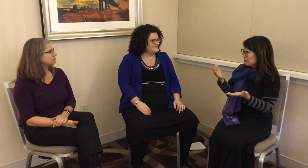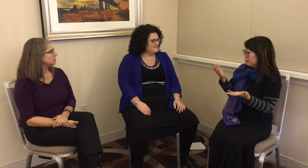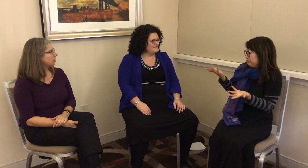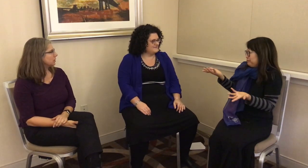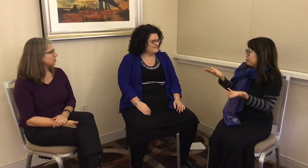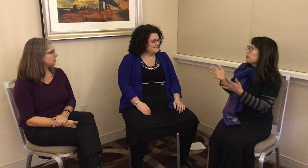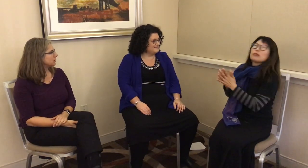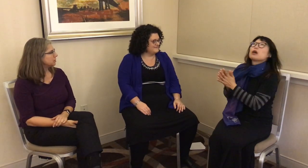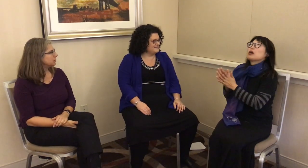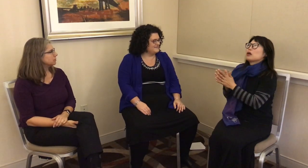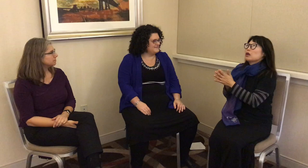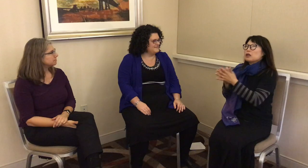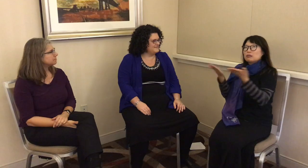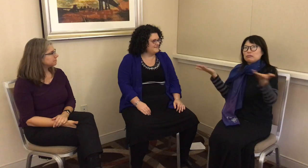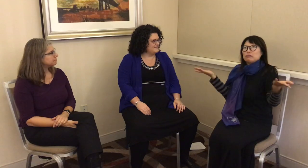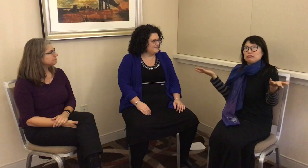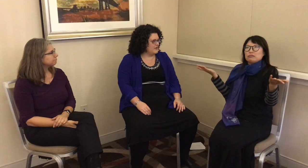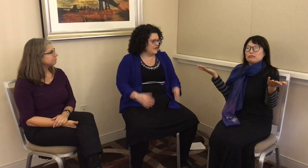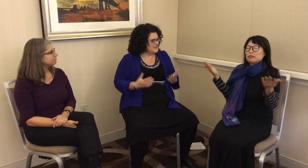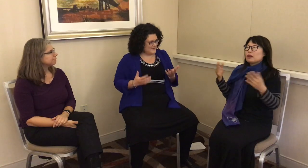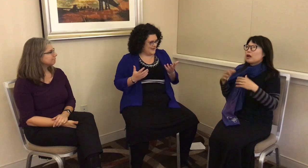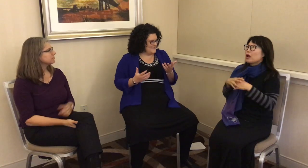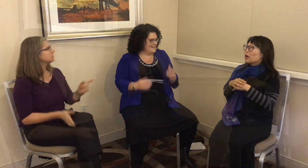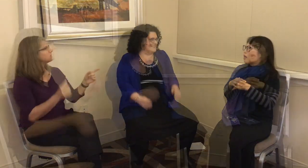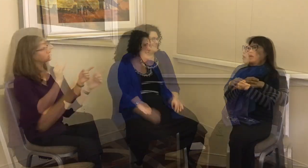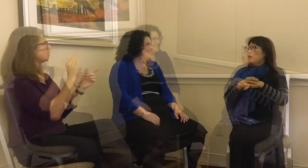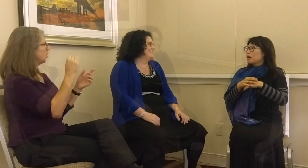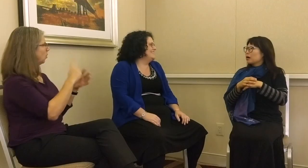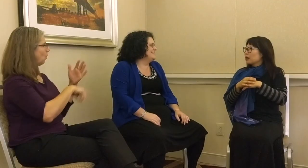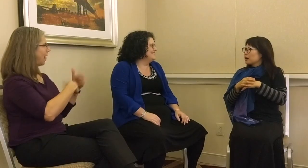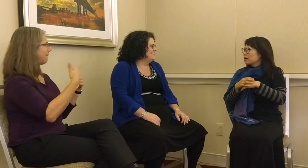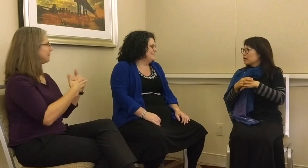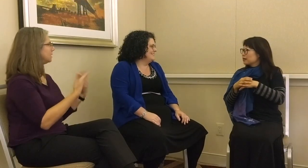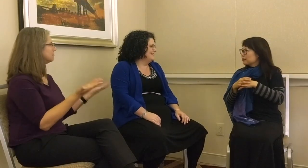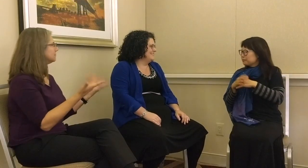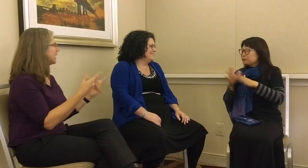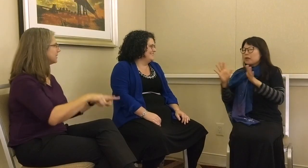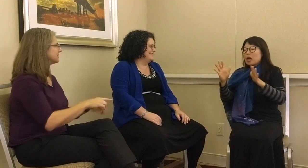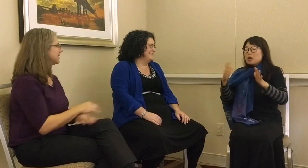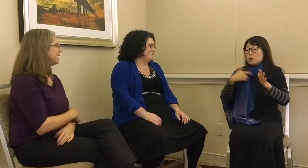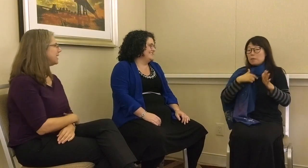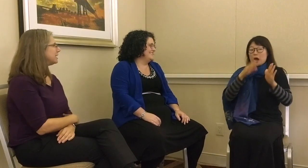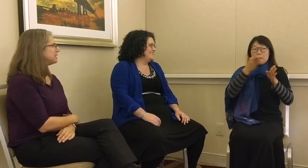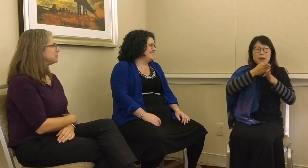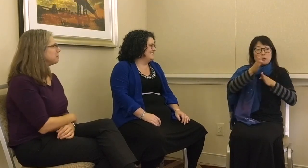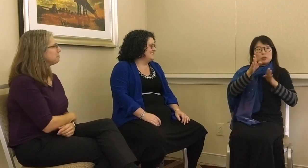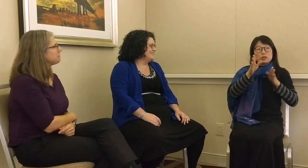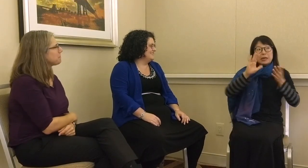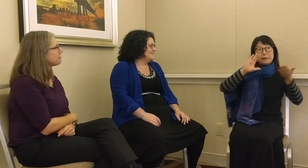so I wasn’t sure what to do. G: Okay. What happened next?